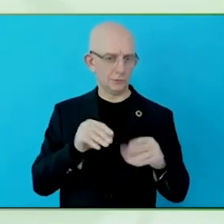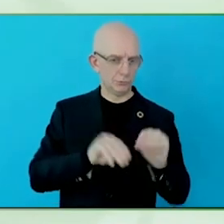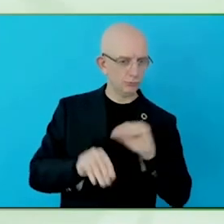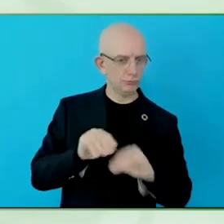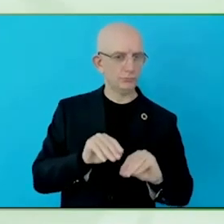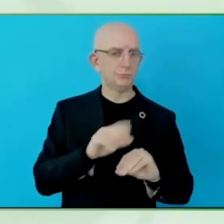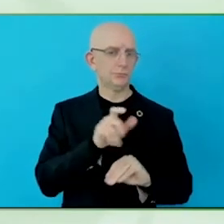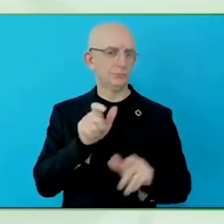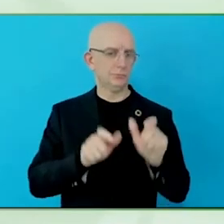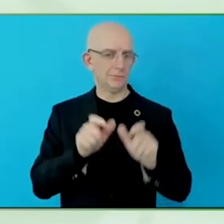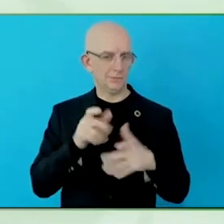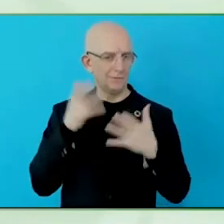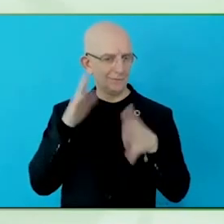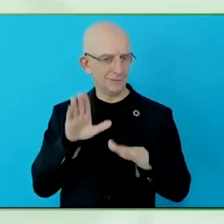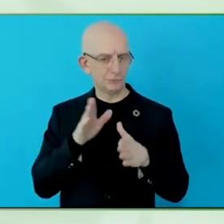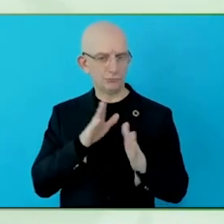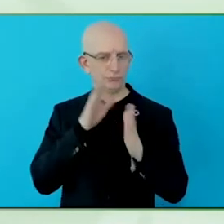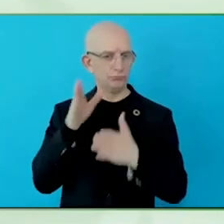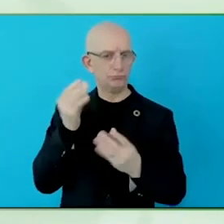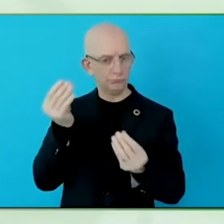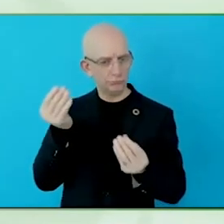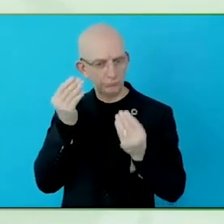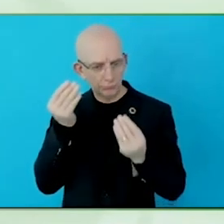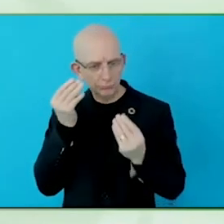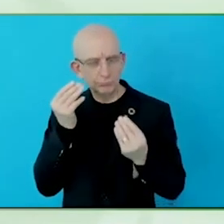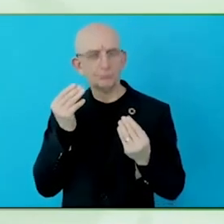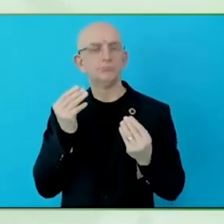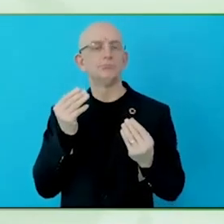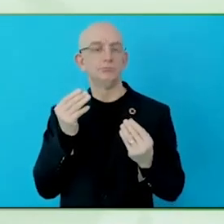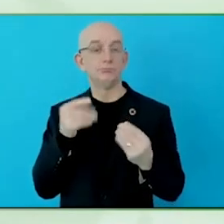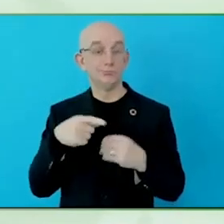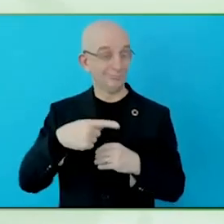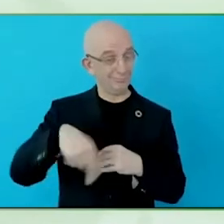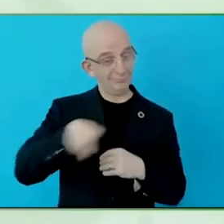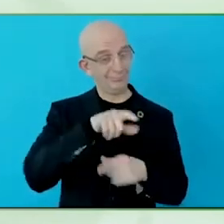So, to help them to understand, how can they impact on